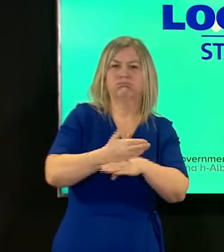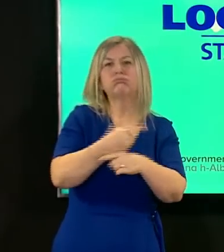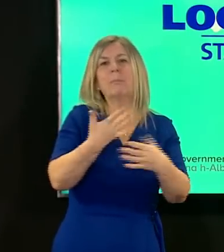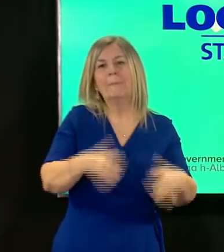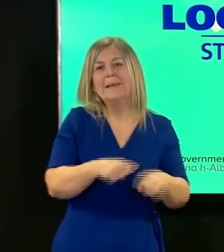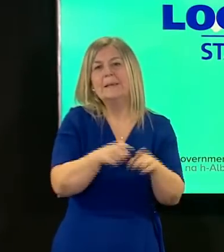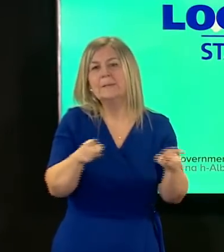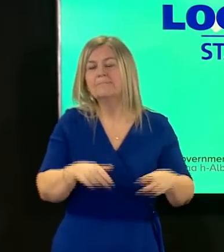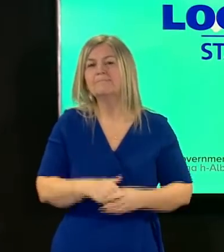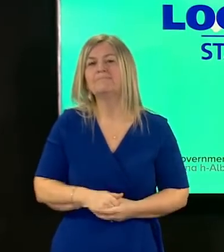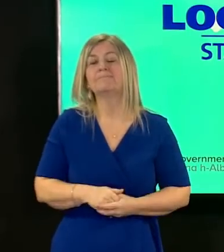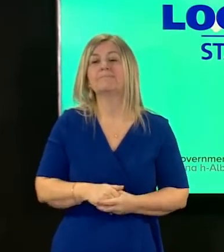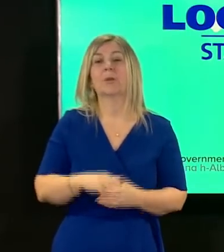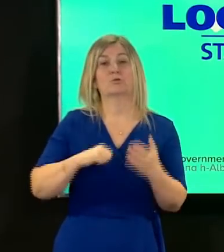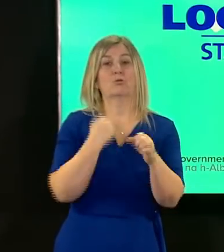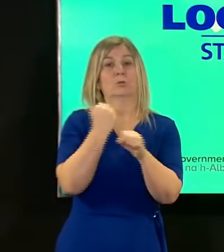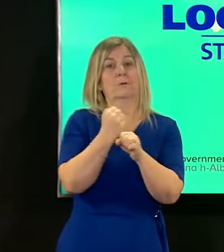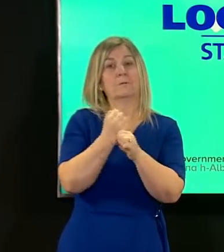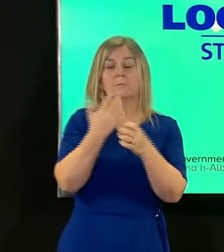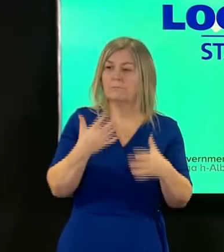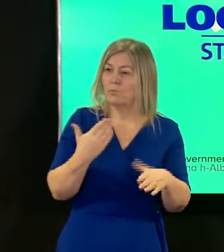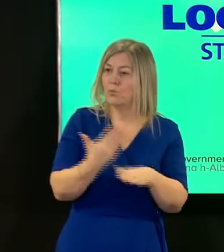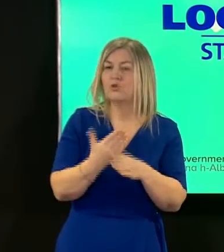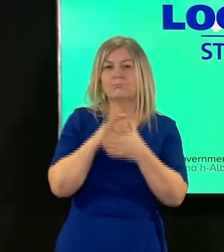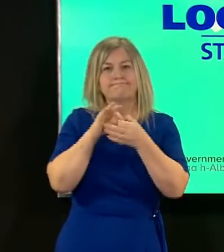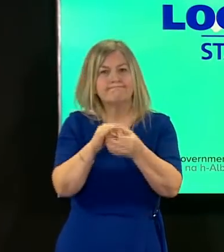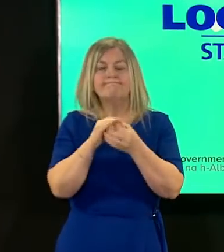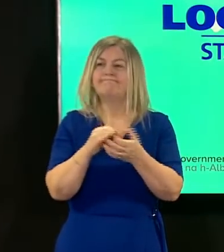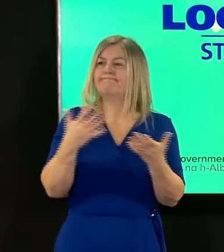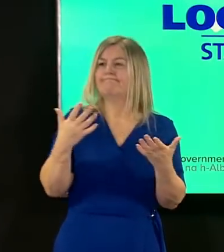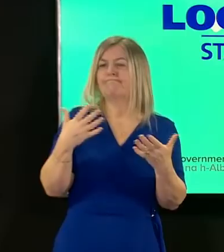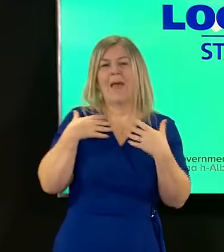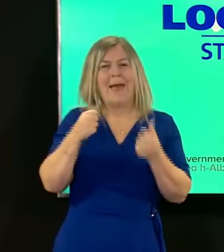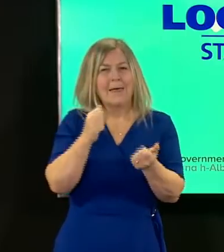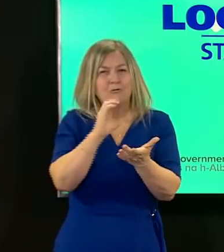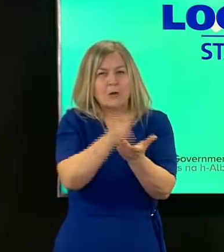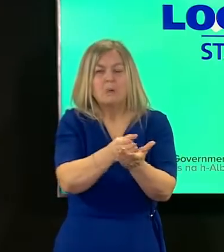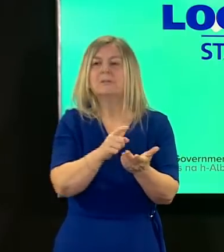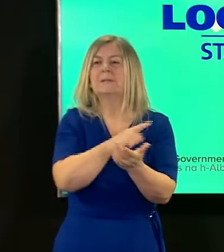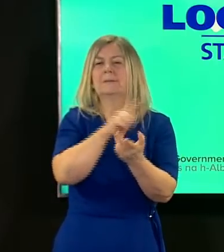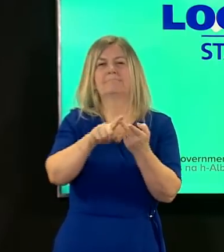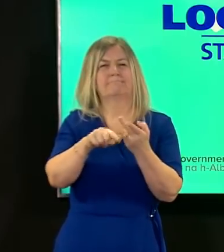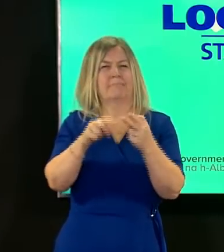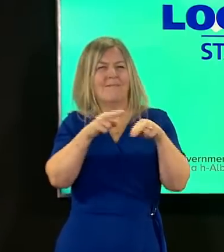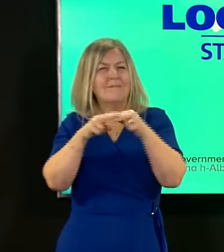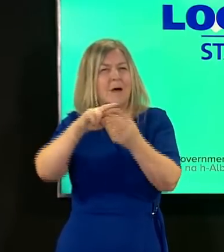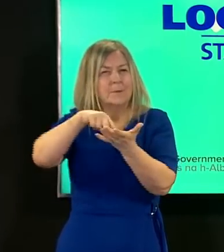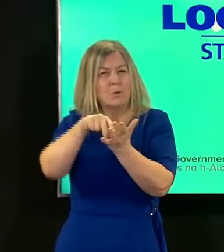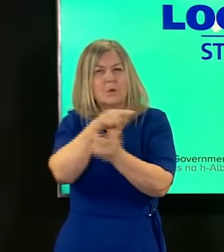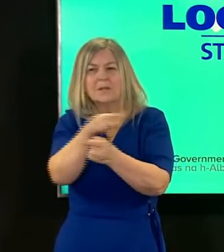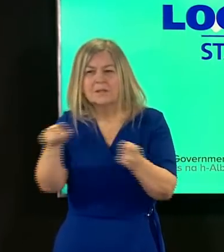to health charities family organizations about how we should commemorate the pandemic marking the